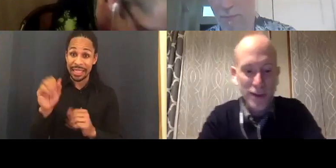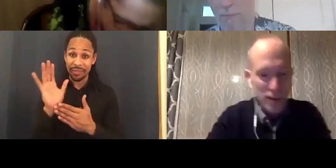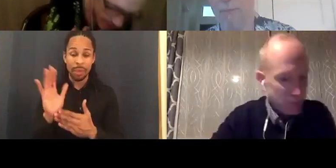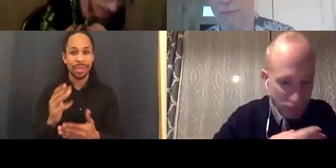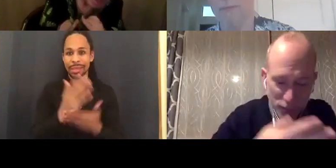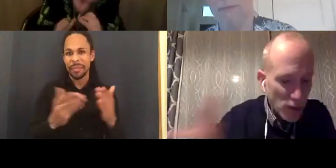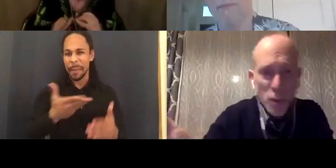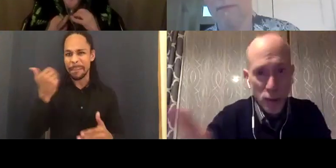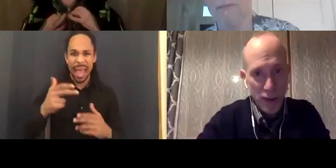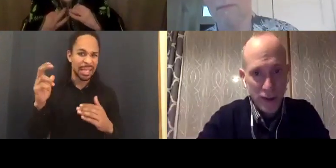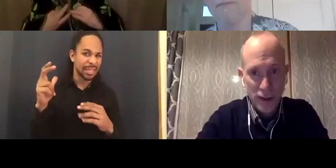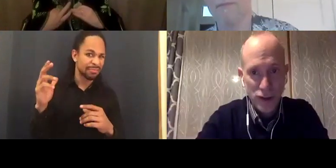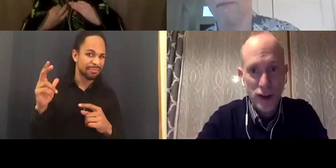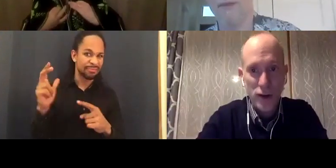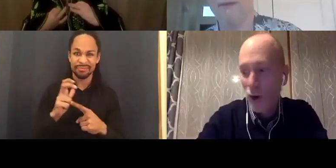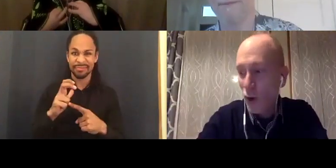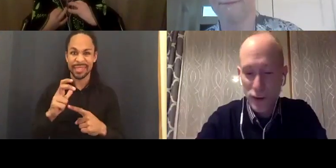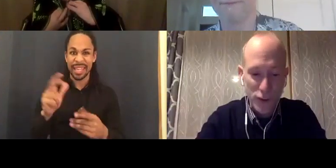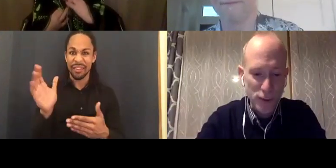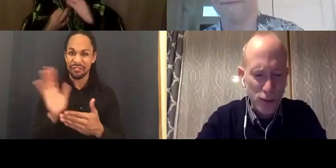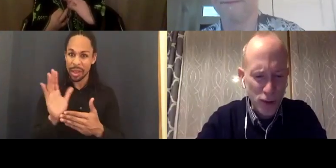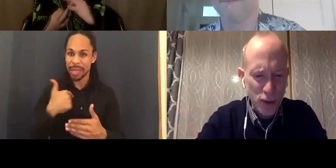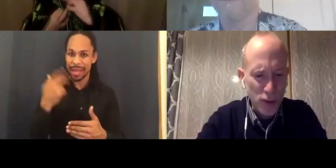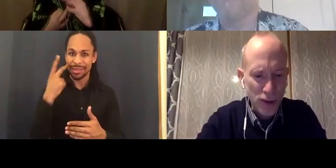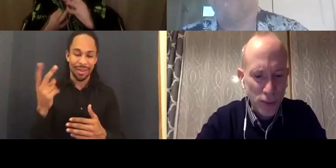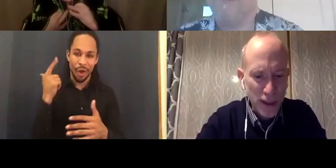We're really excited to share all these films with you this week.